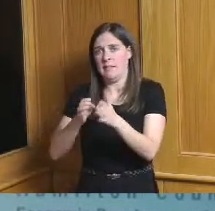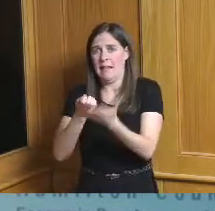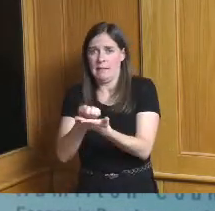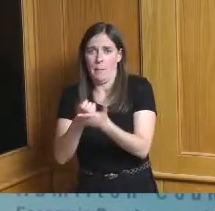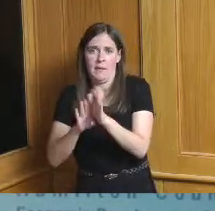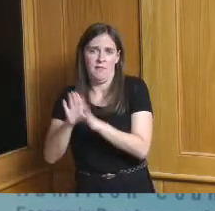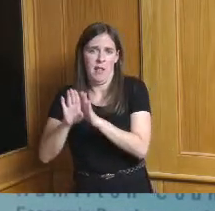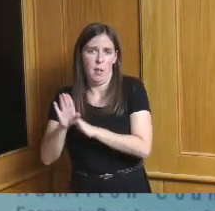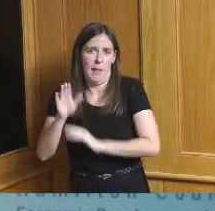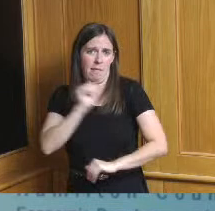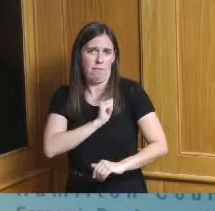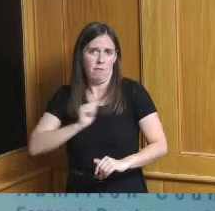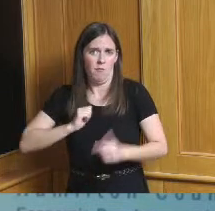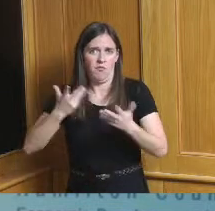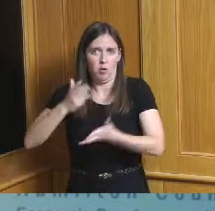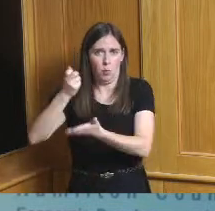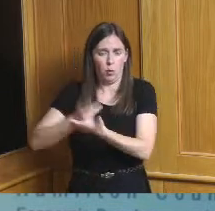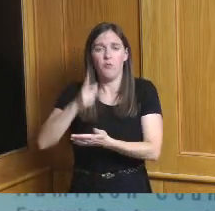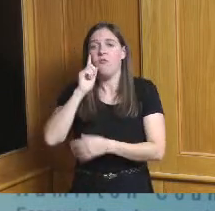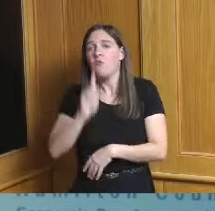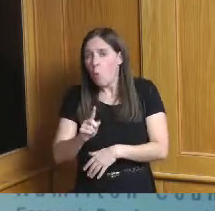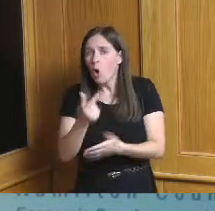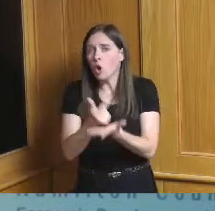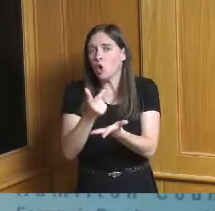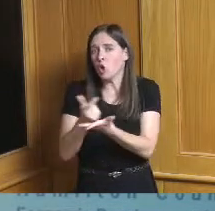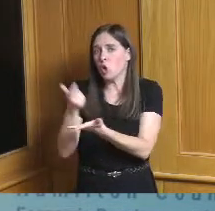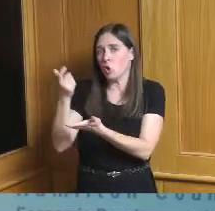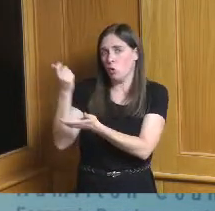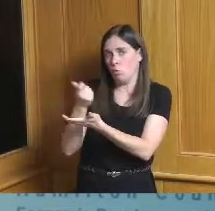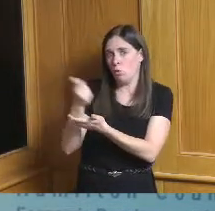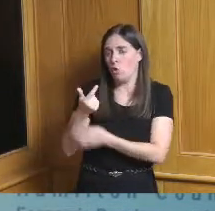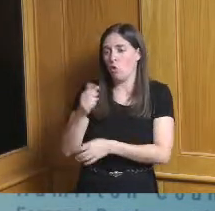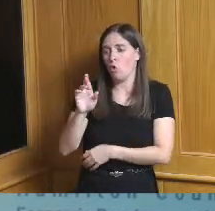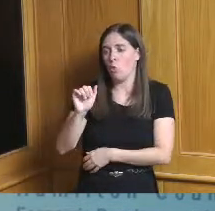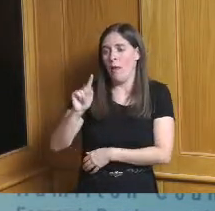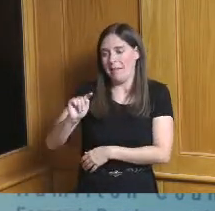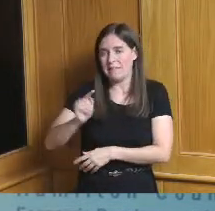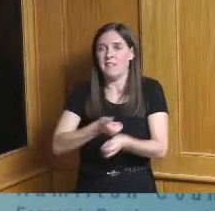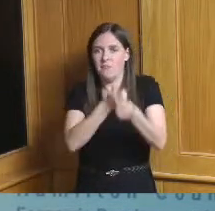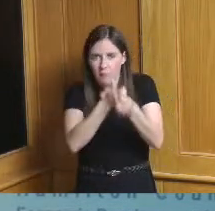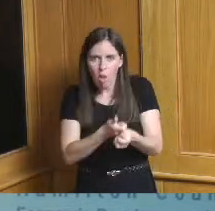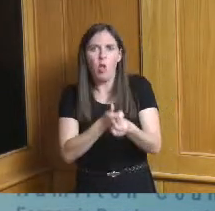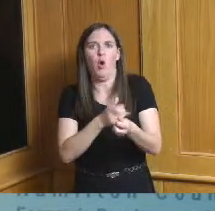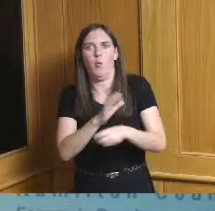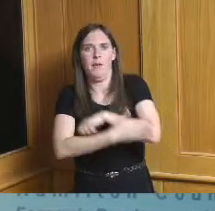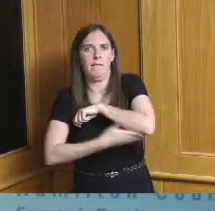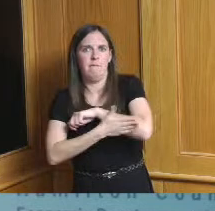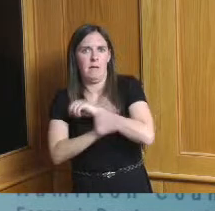that applicants for eda grants are following the county's strategy the documents that we provided